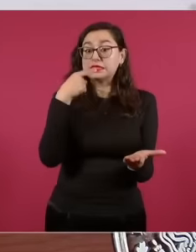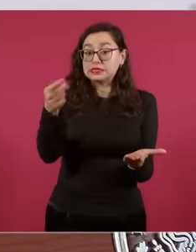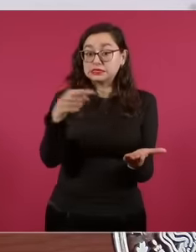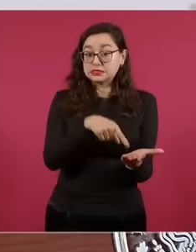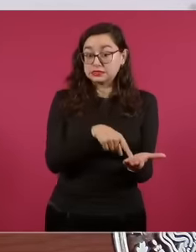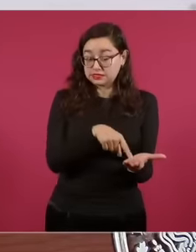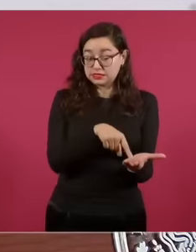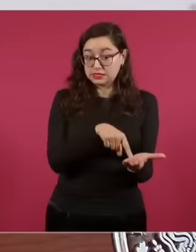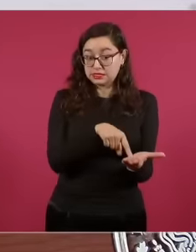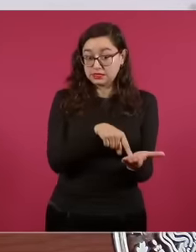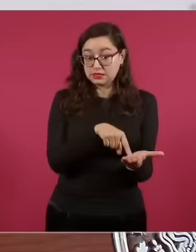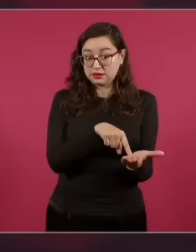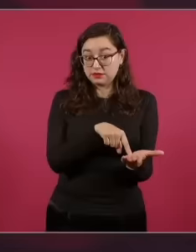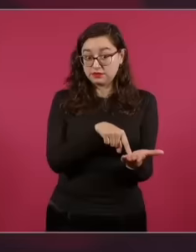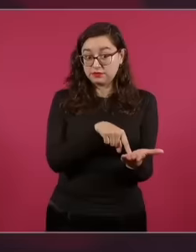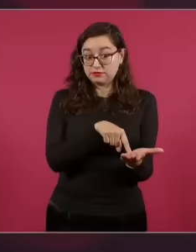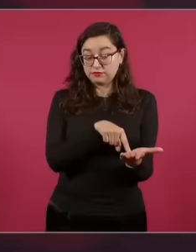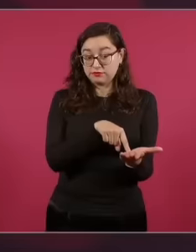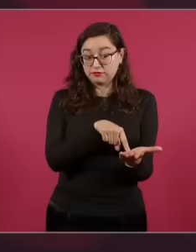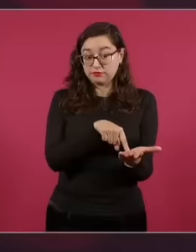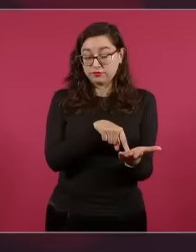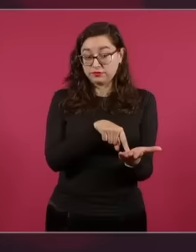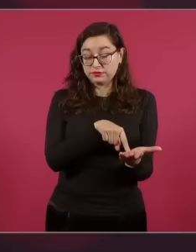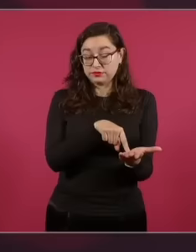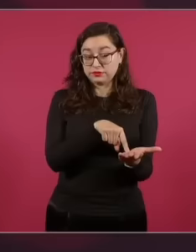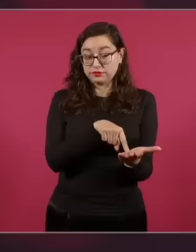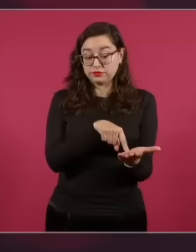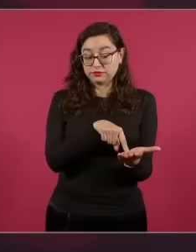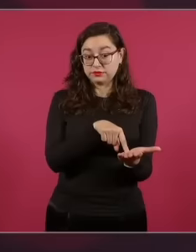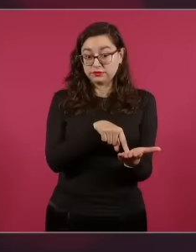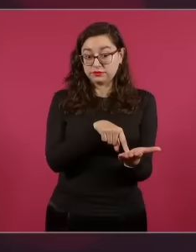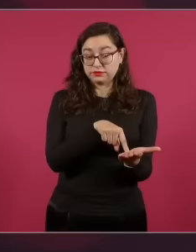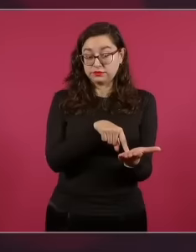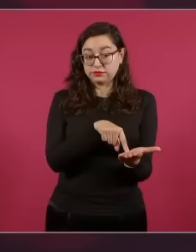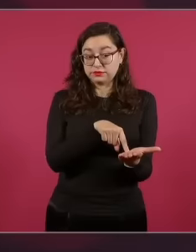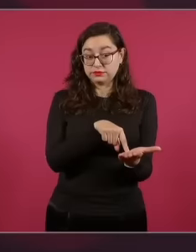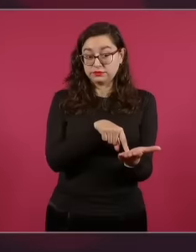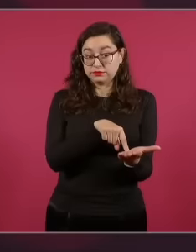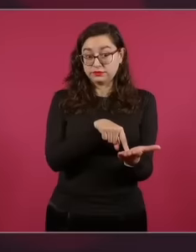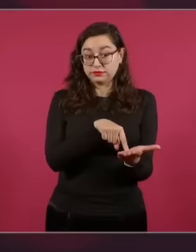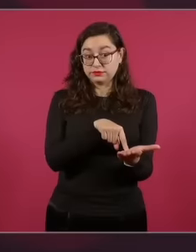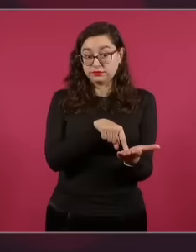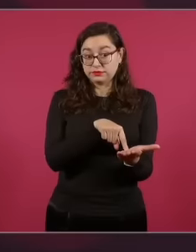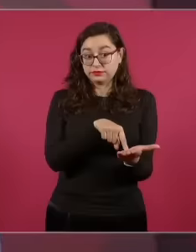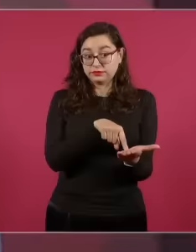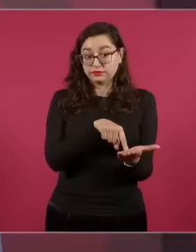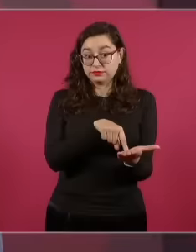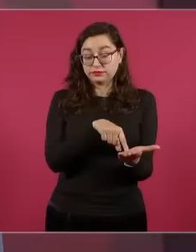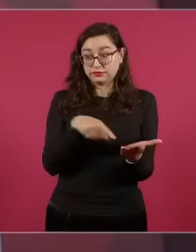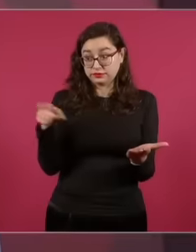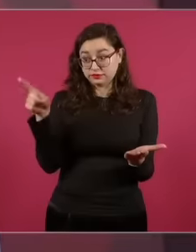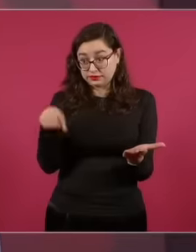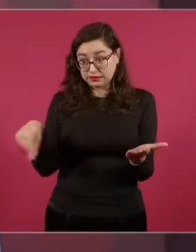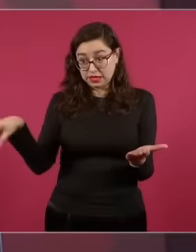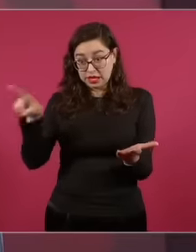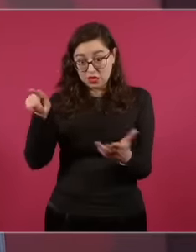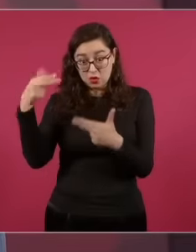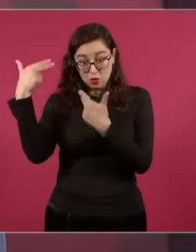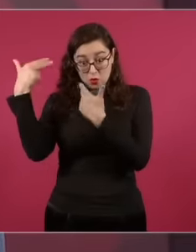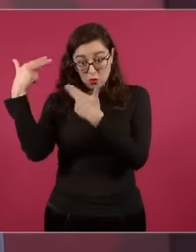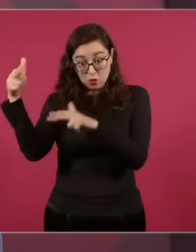what they are doing or what they are going to do